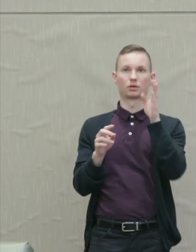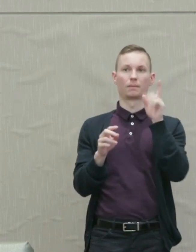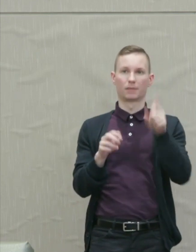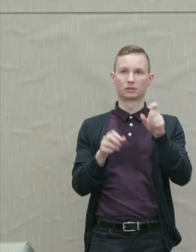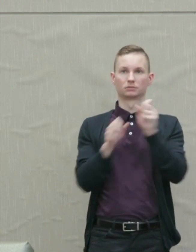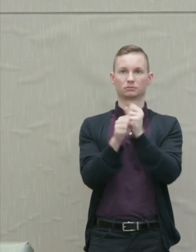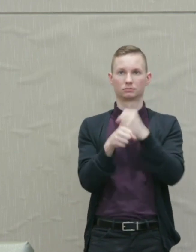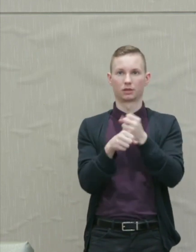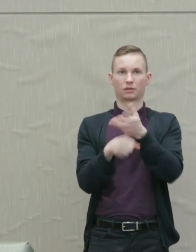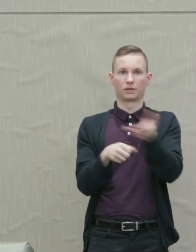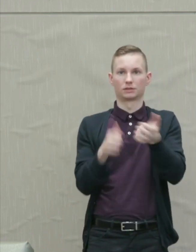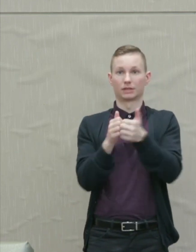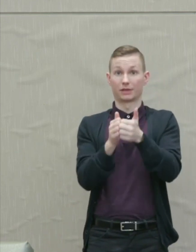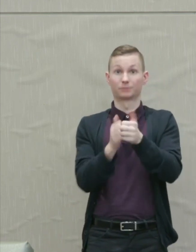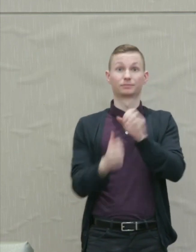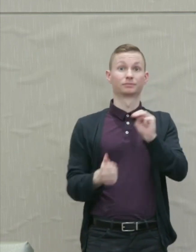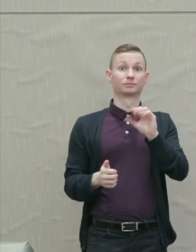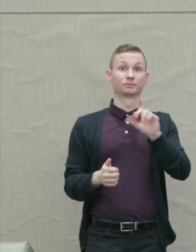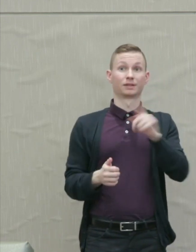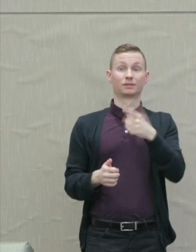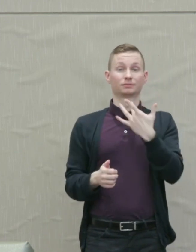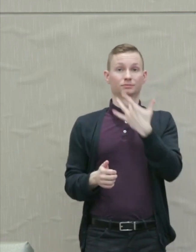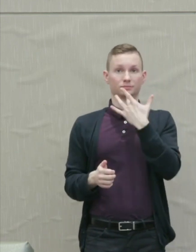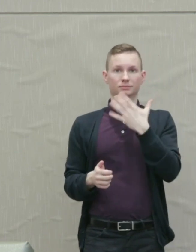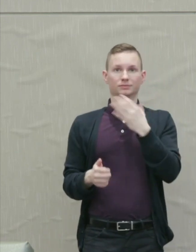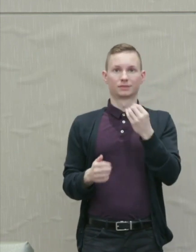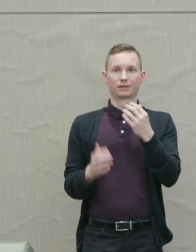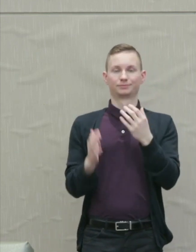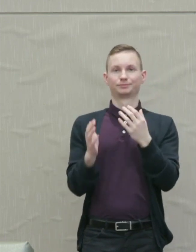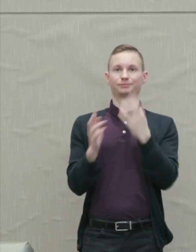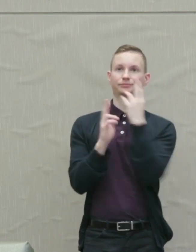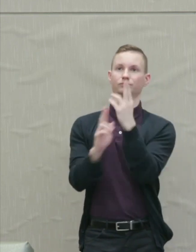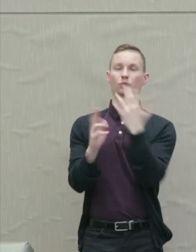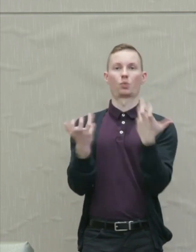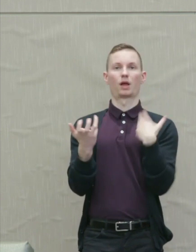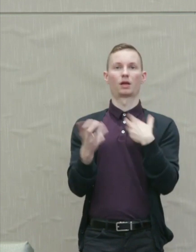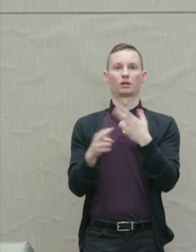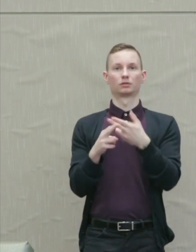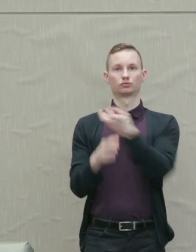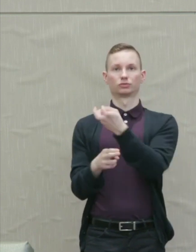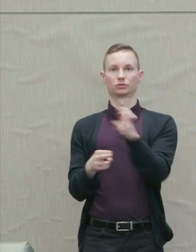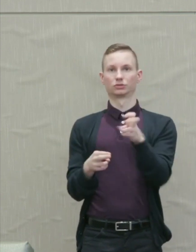King ensured favors and exemplifies what I called transition-anger.